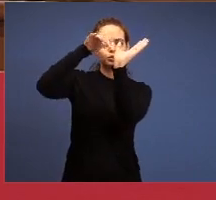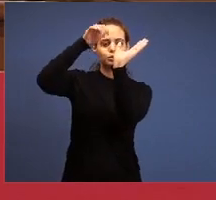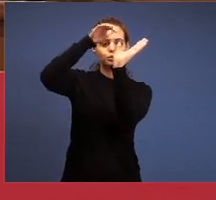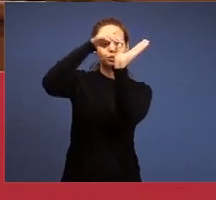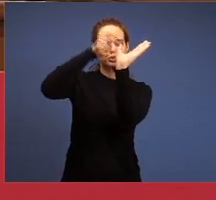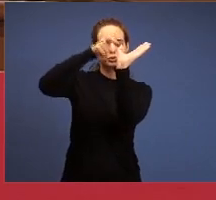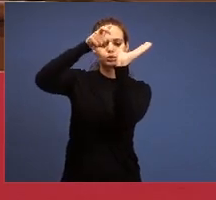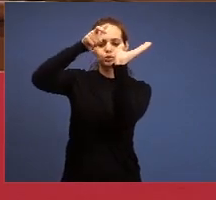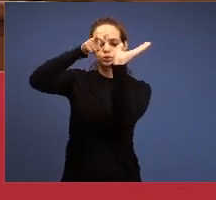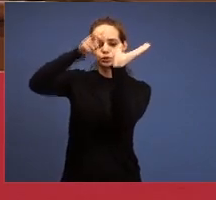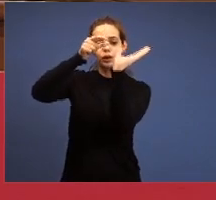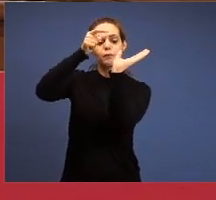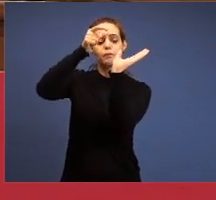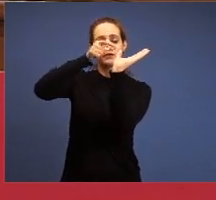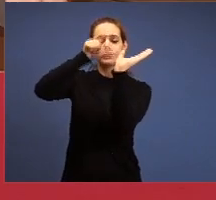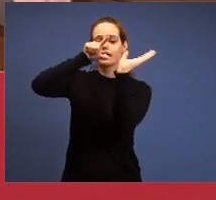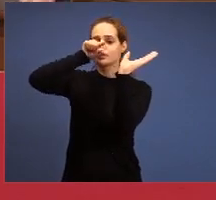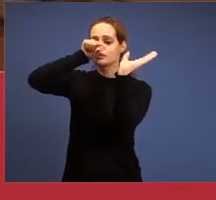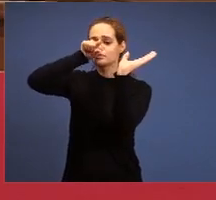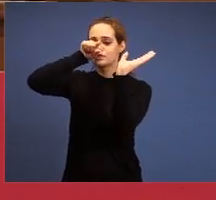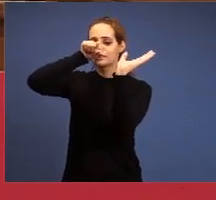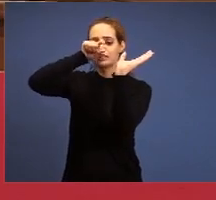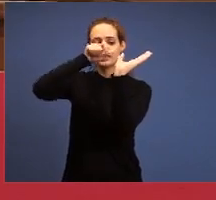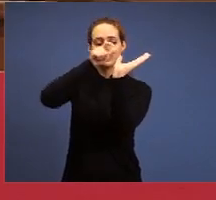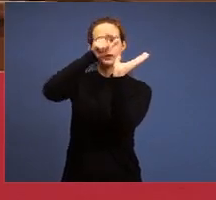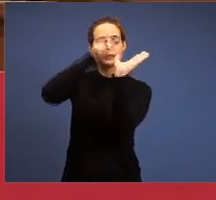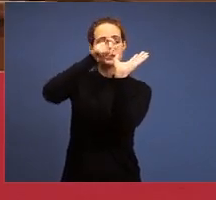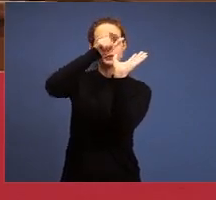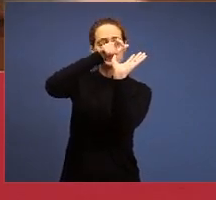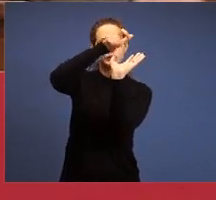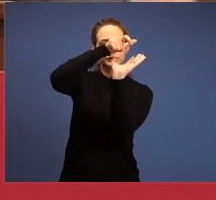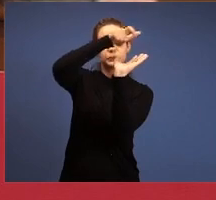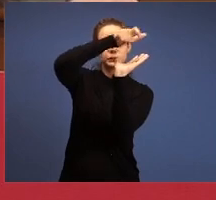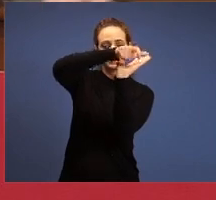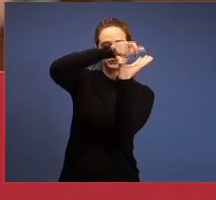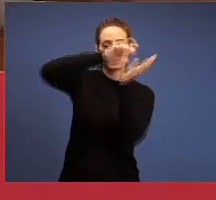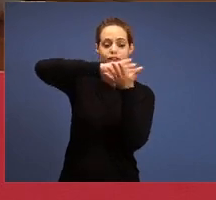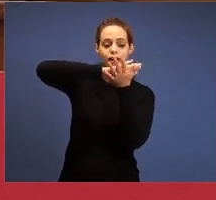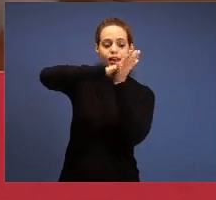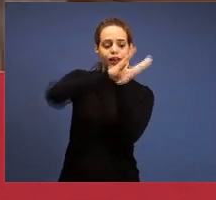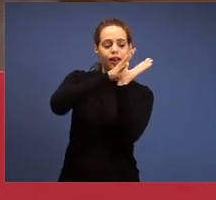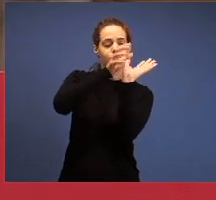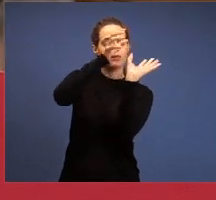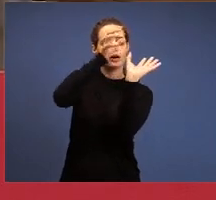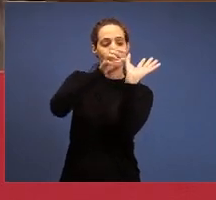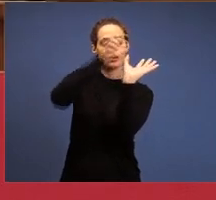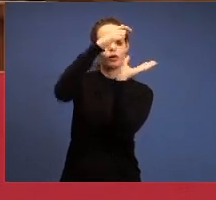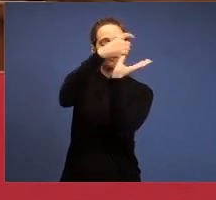nests, who destroys the fruits, so you